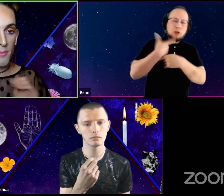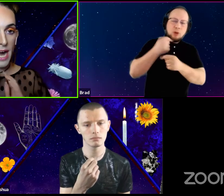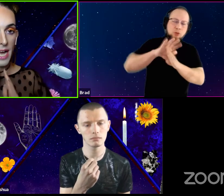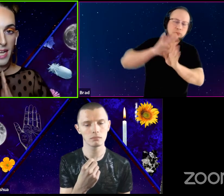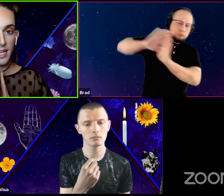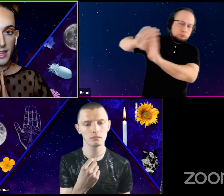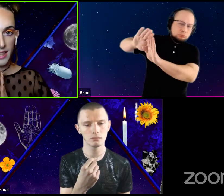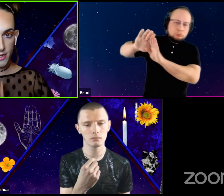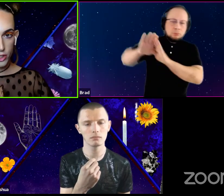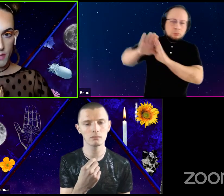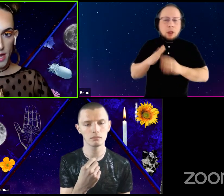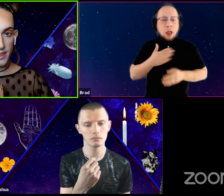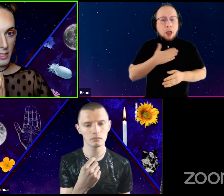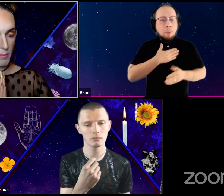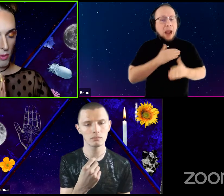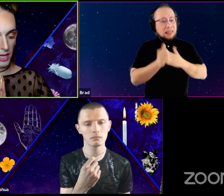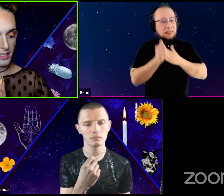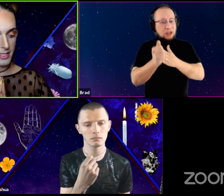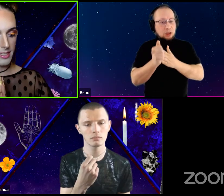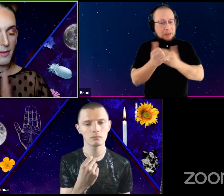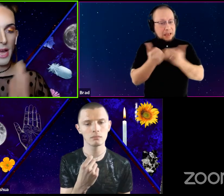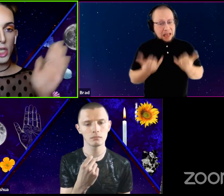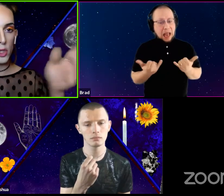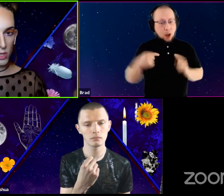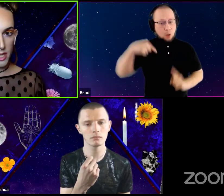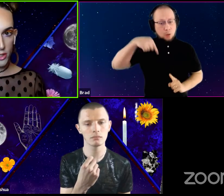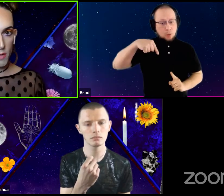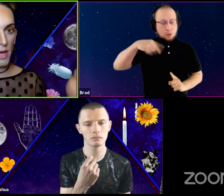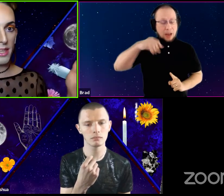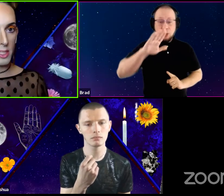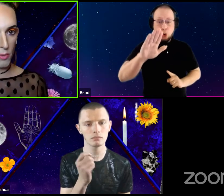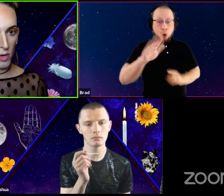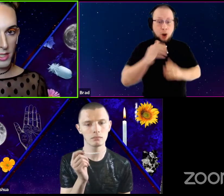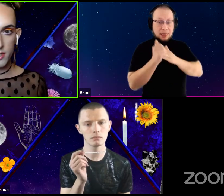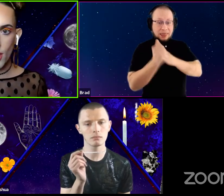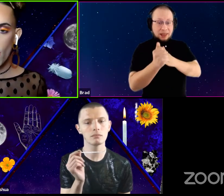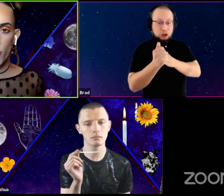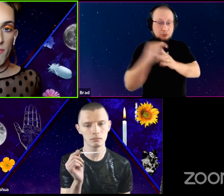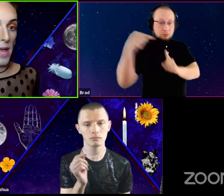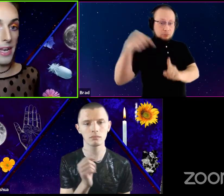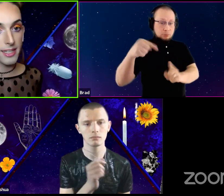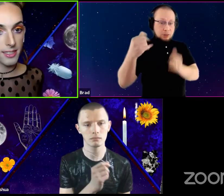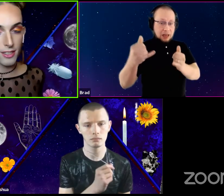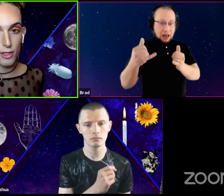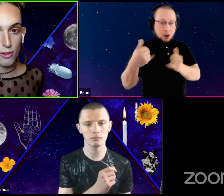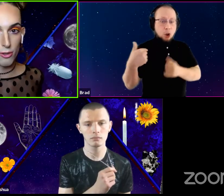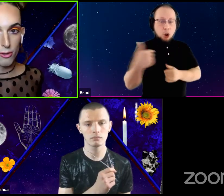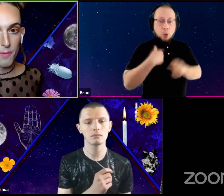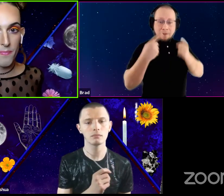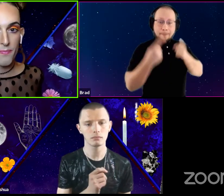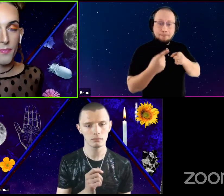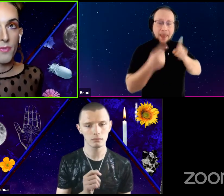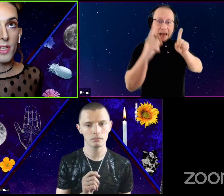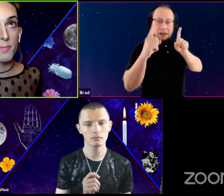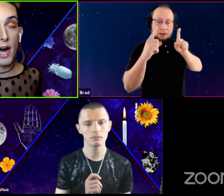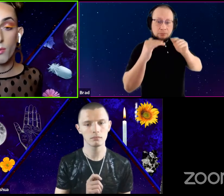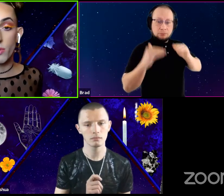My leadership at this point and your leadership at this point, we've made it to the spot where